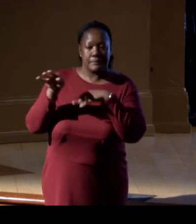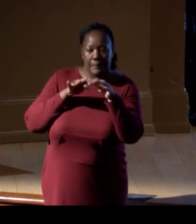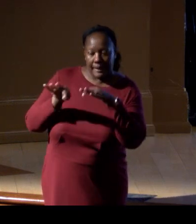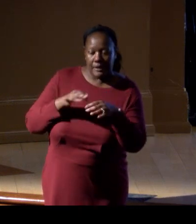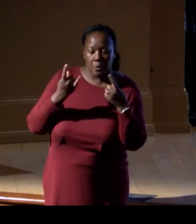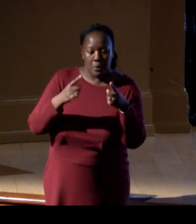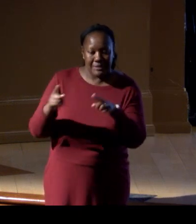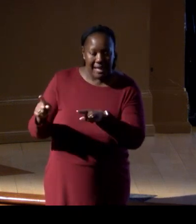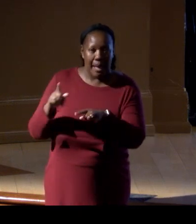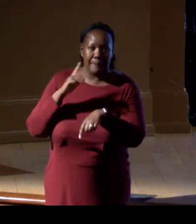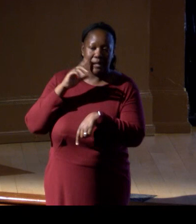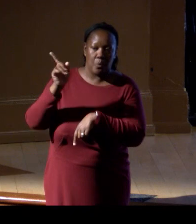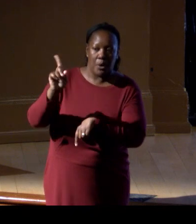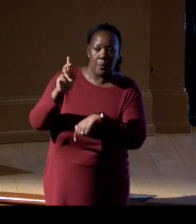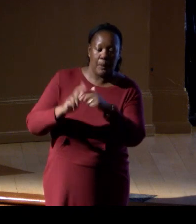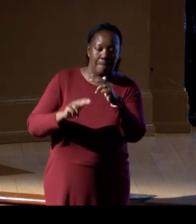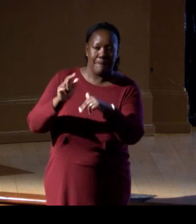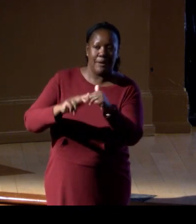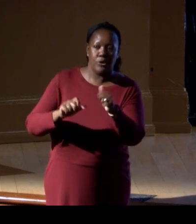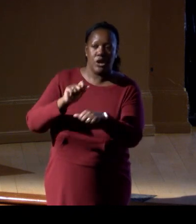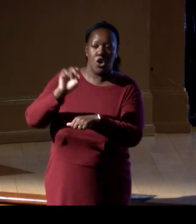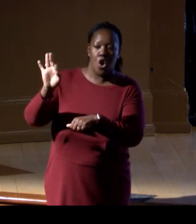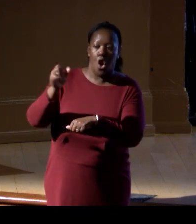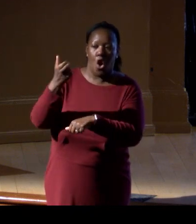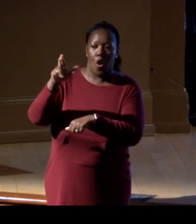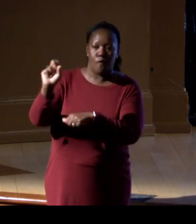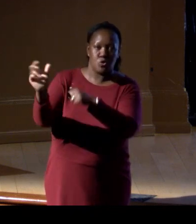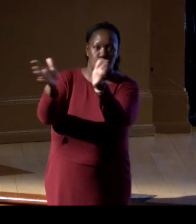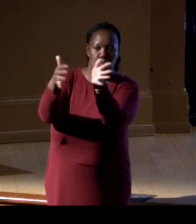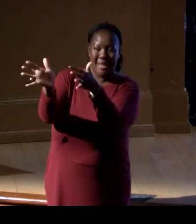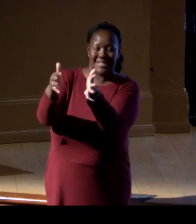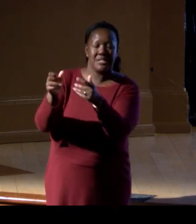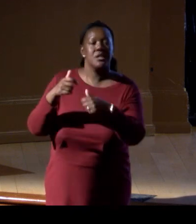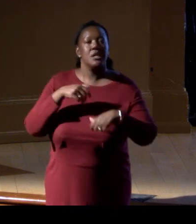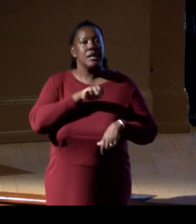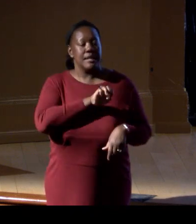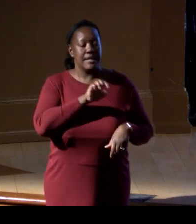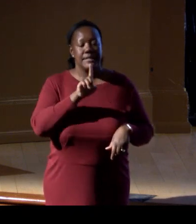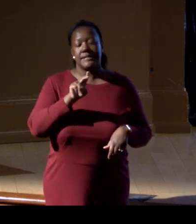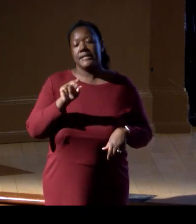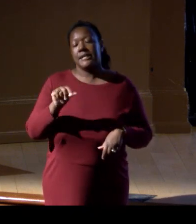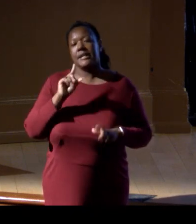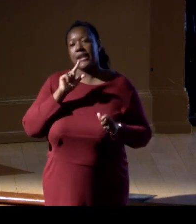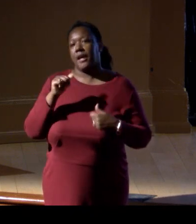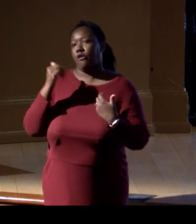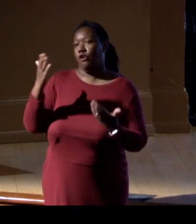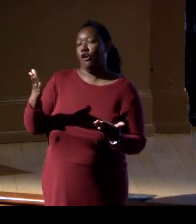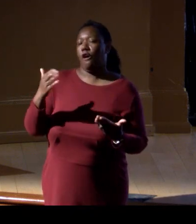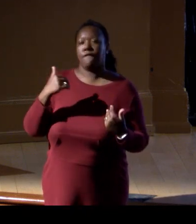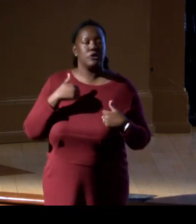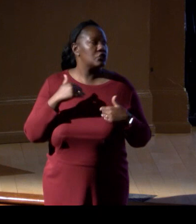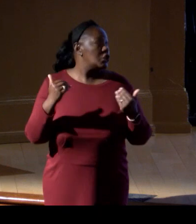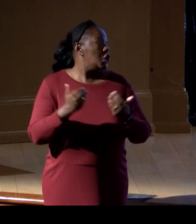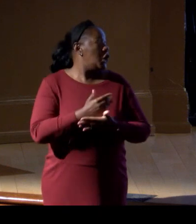where we're building offshore wind, eDNA really offers an unprecedented ability